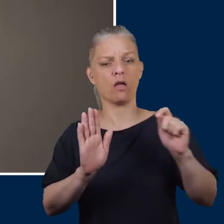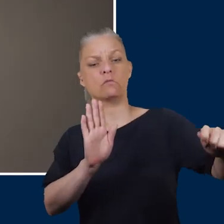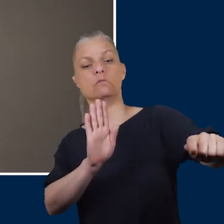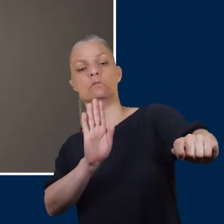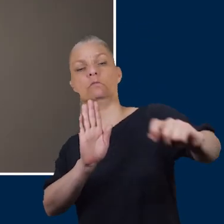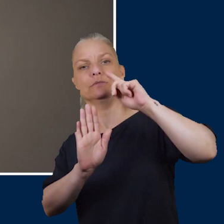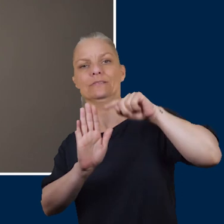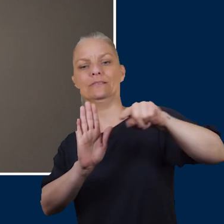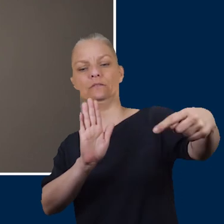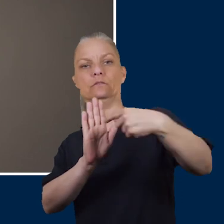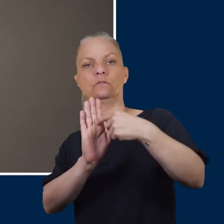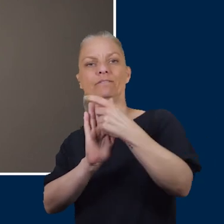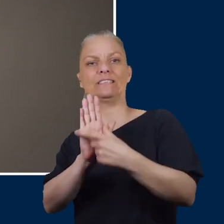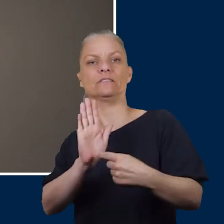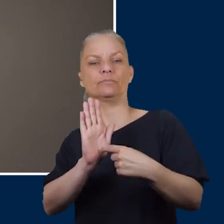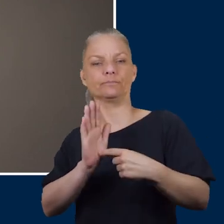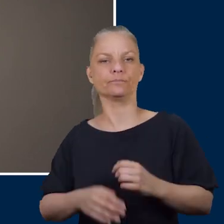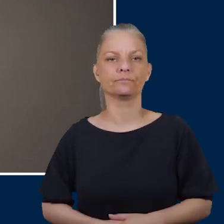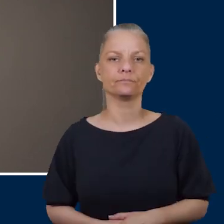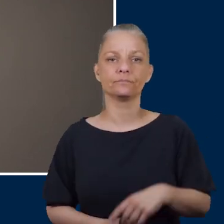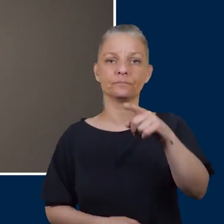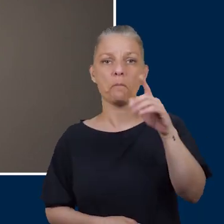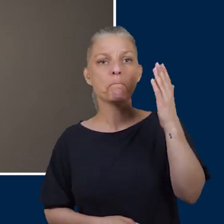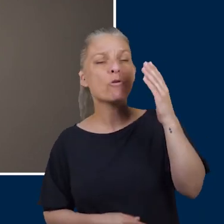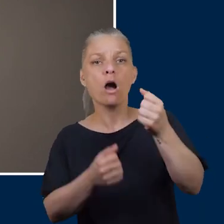If you have a mirrored wardrobe put your foot in front of them to allow you to see